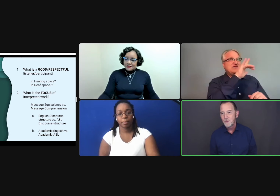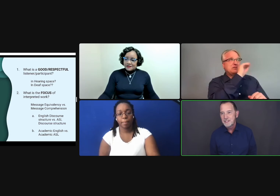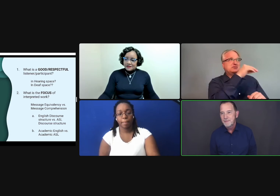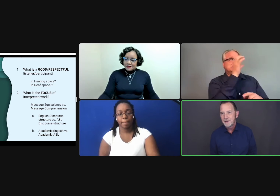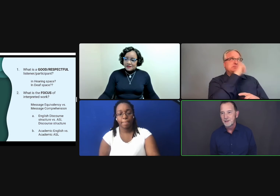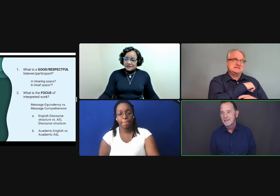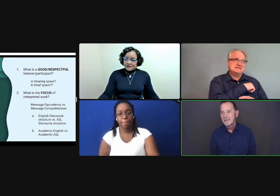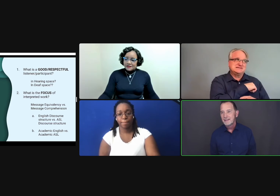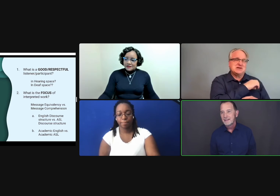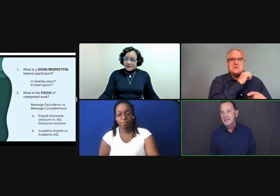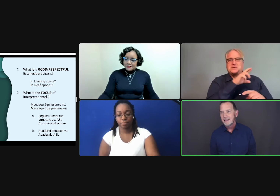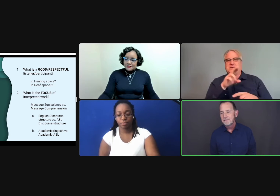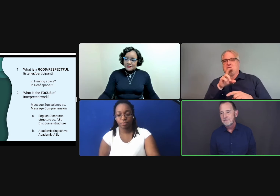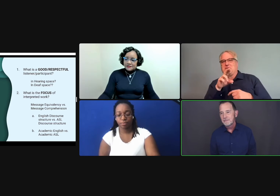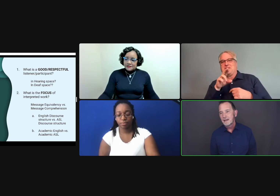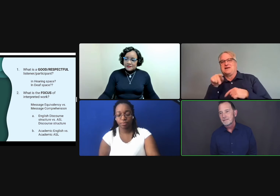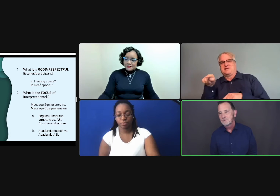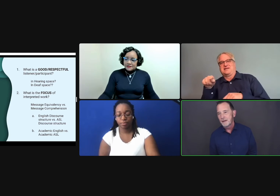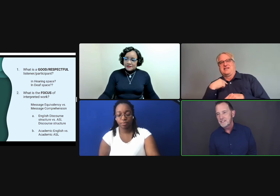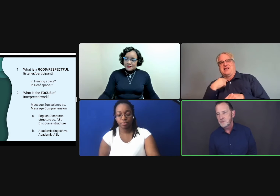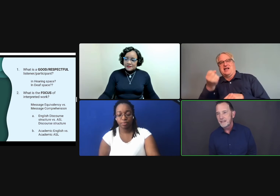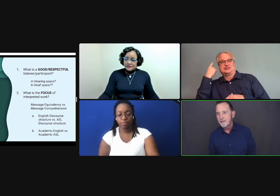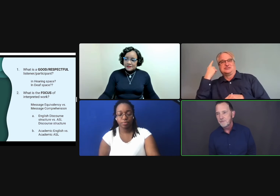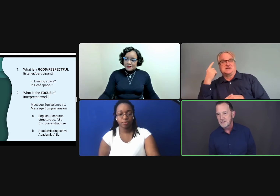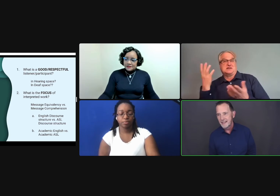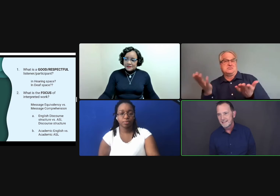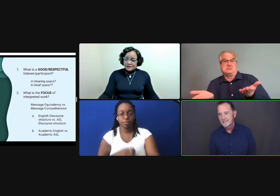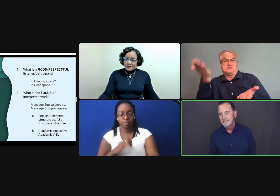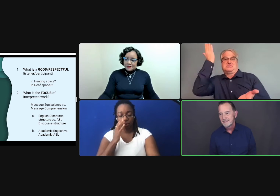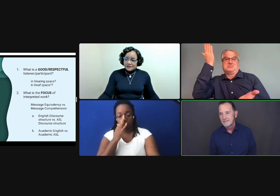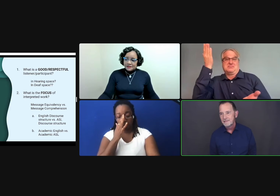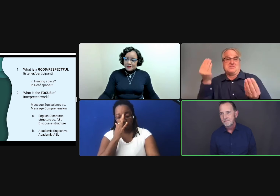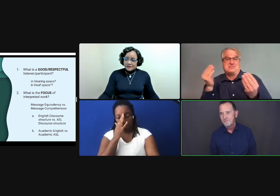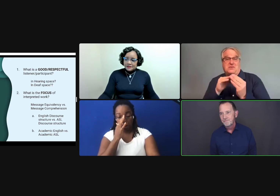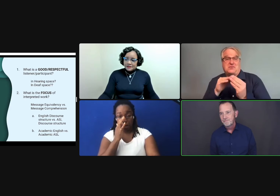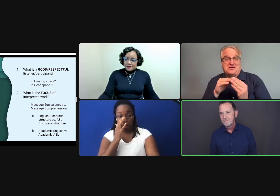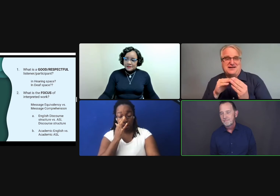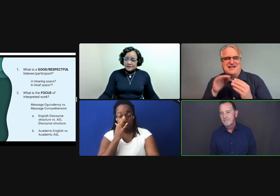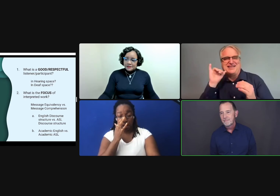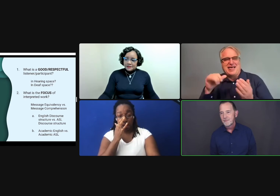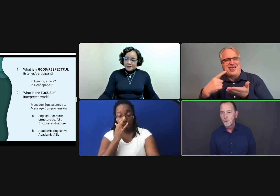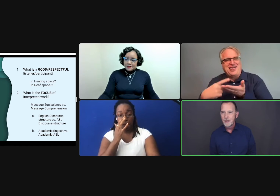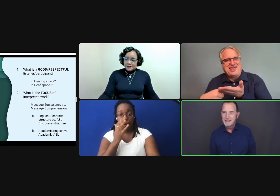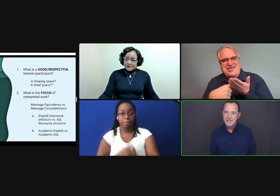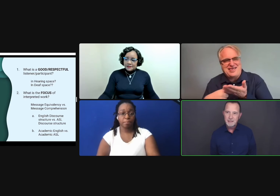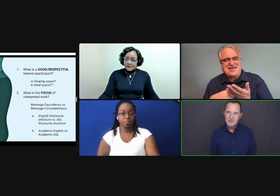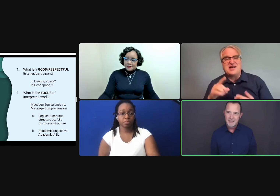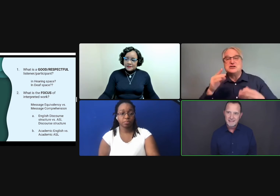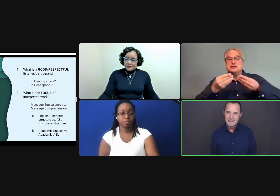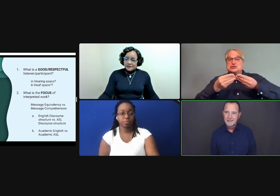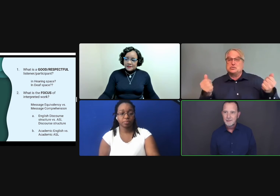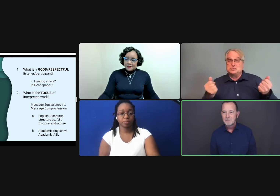Which is better, if I miss 25% or I miss 50%?